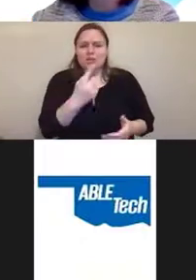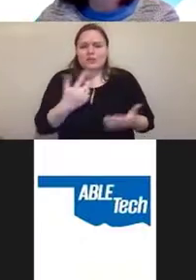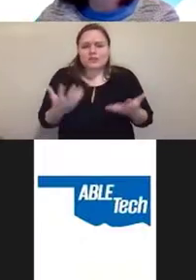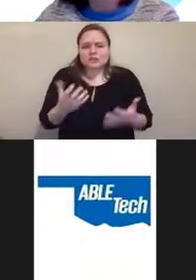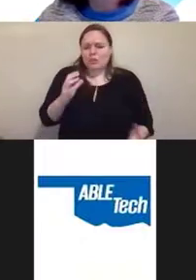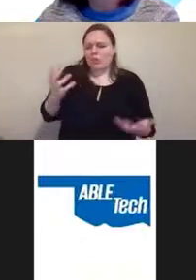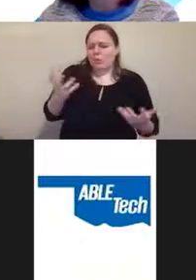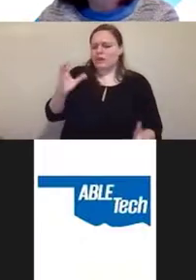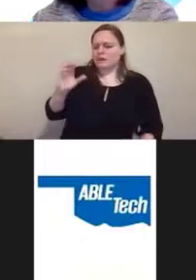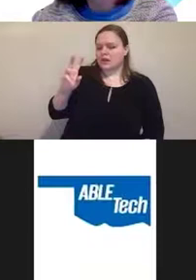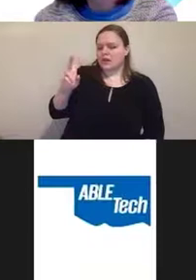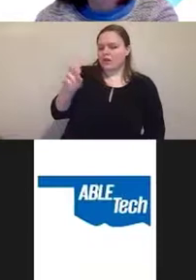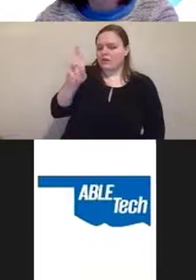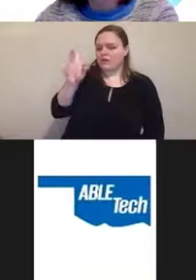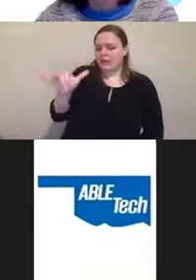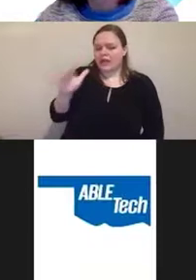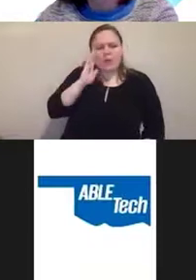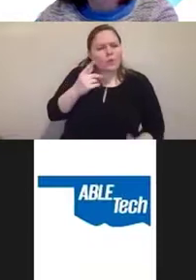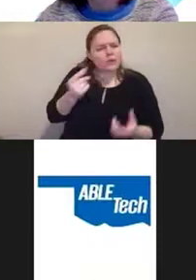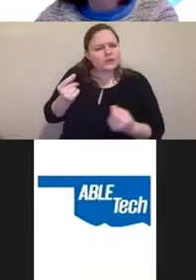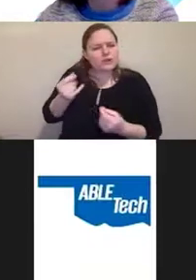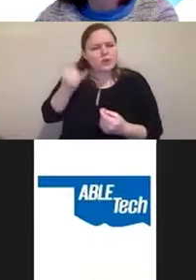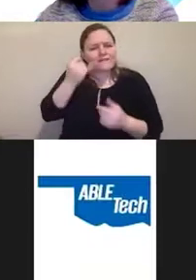do when it finds this type of mistake?